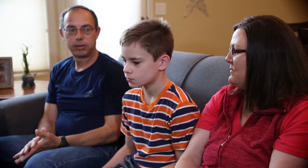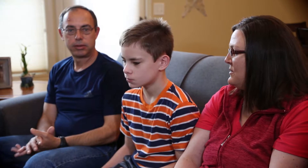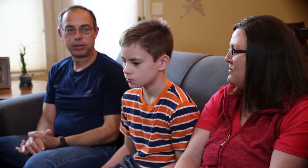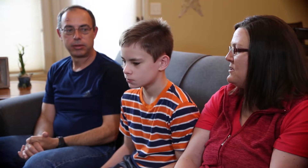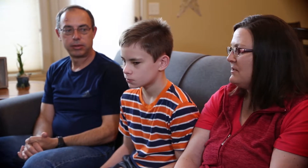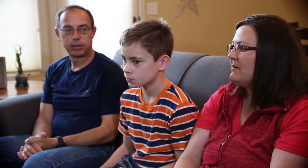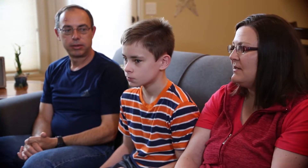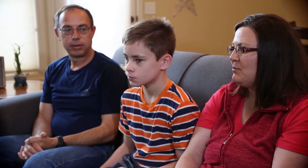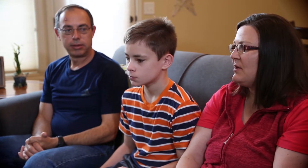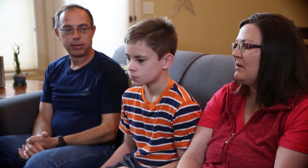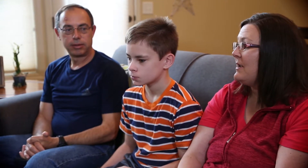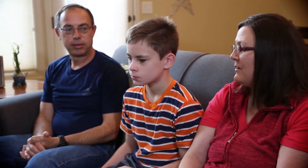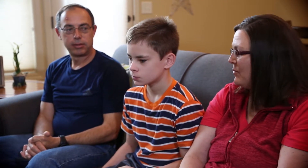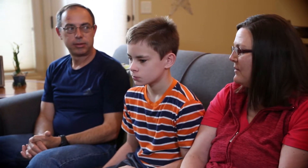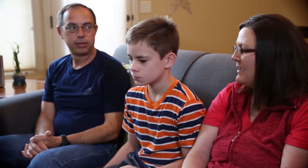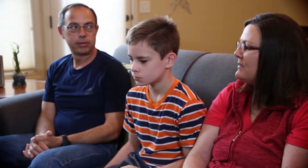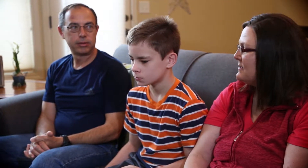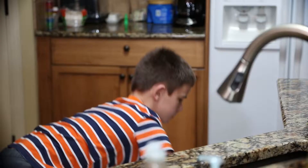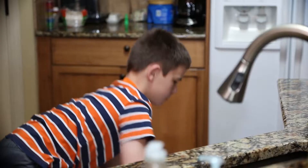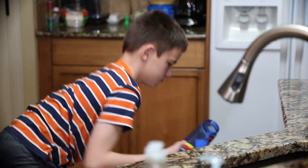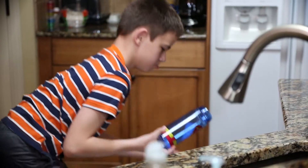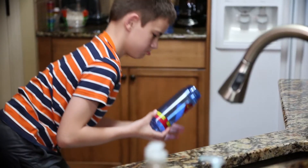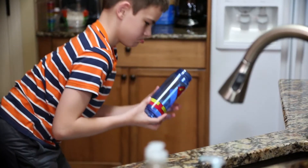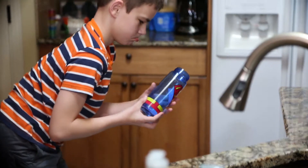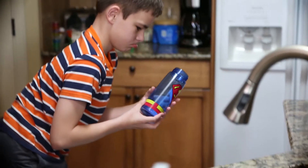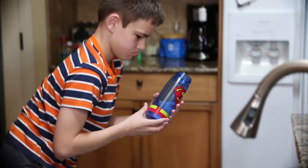frustration on his part and our part, yes. He can communicate what he wants